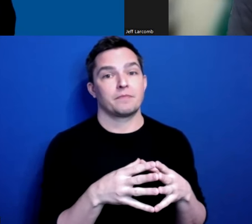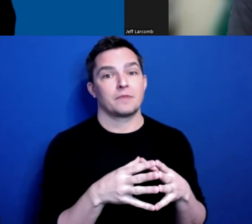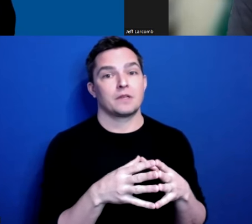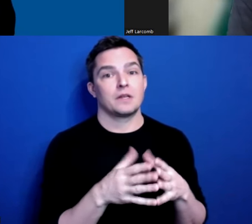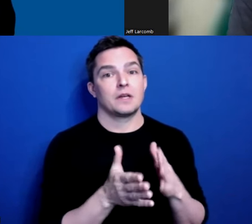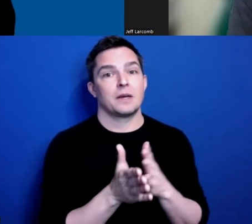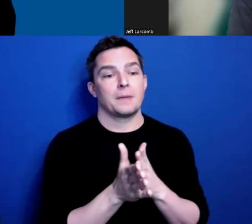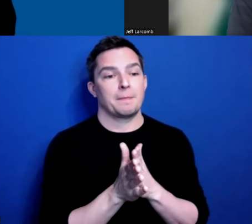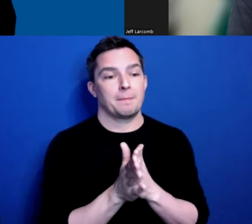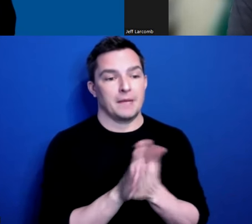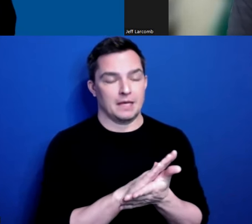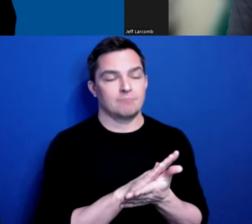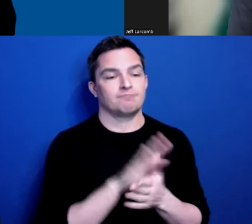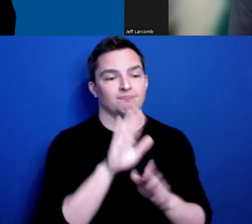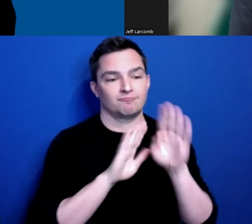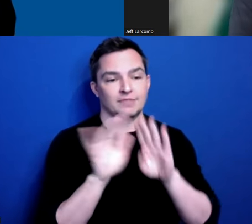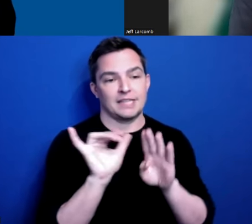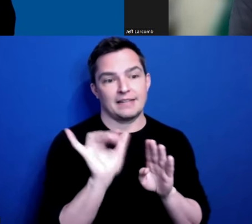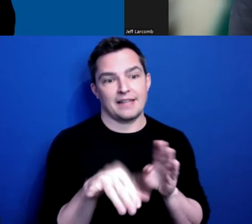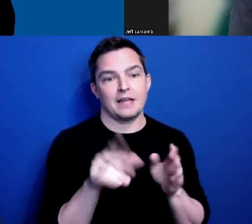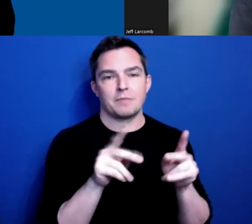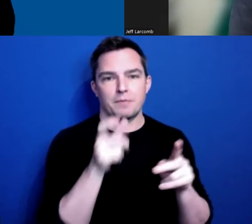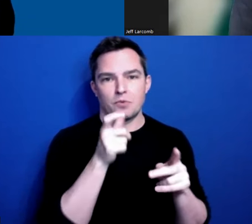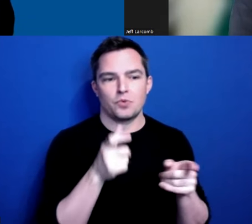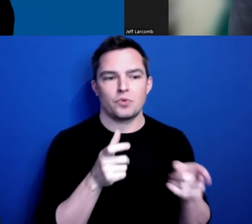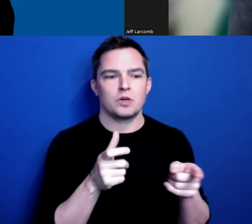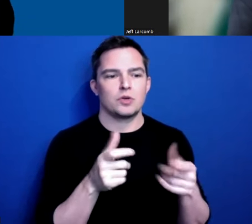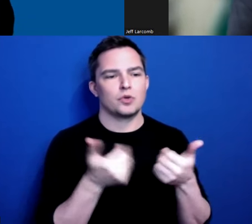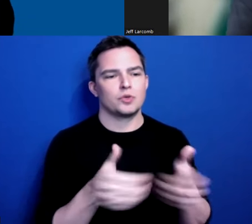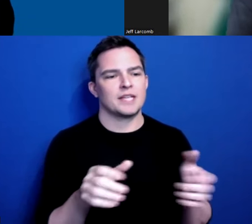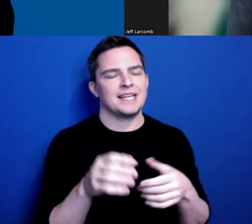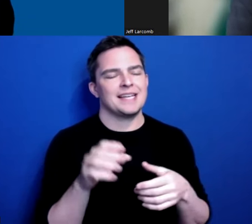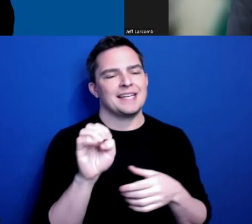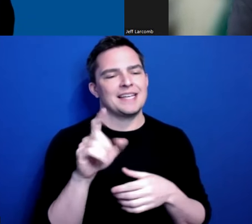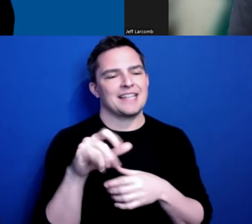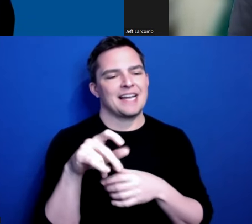that’s when - especially for people like me with executive functioning issues - we tend to shut